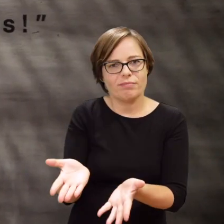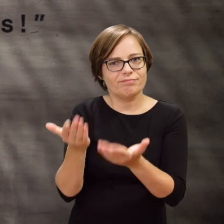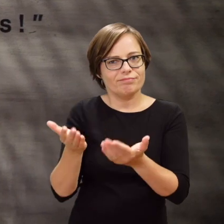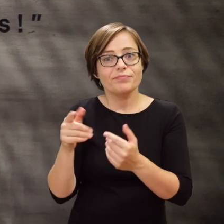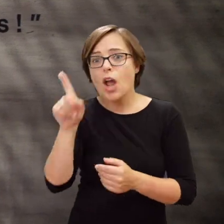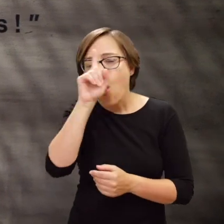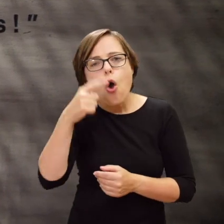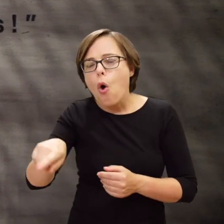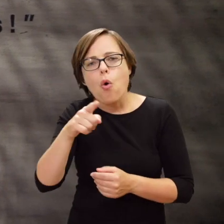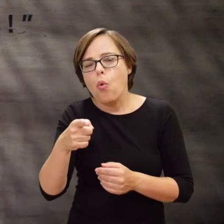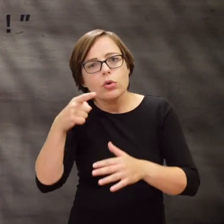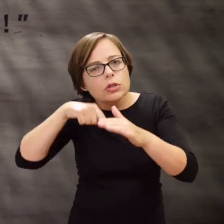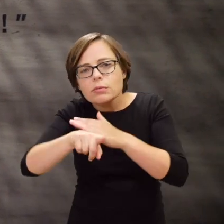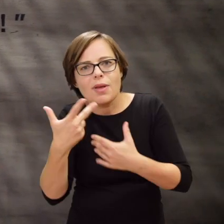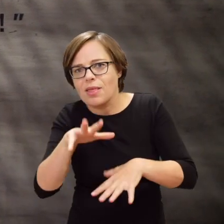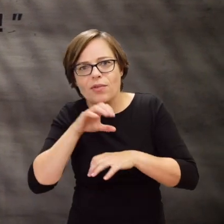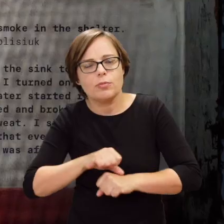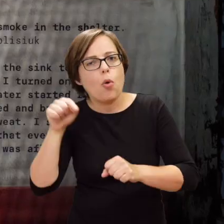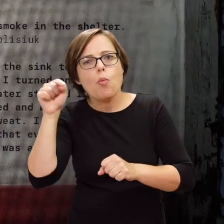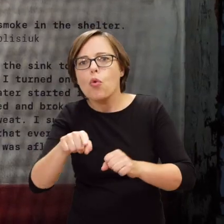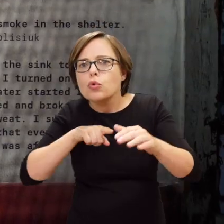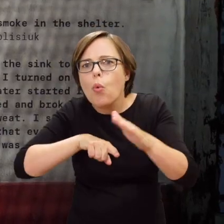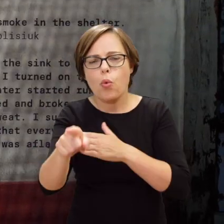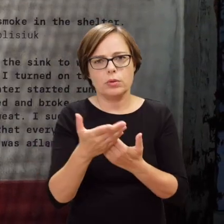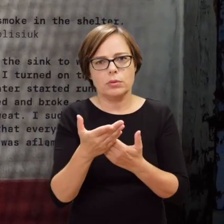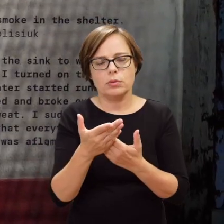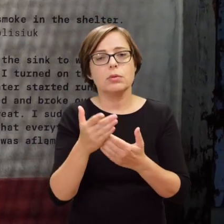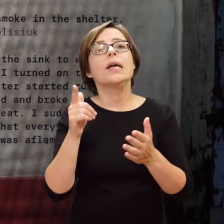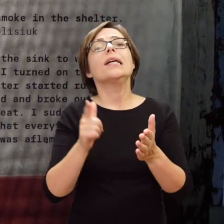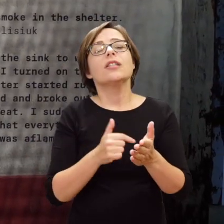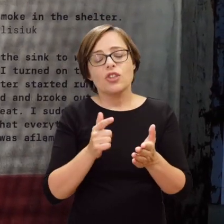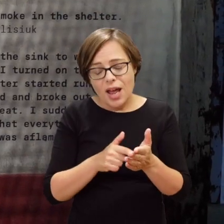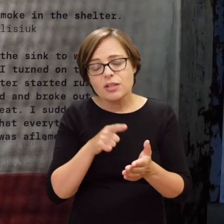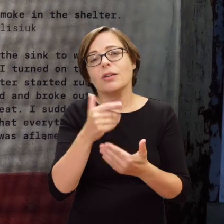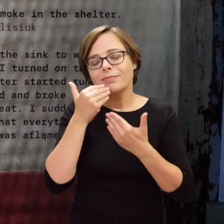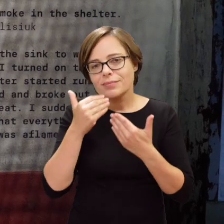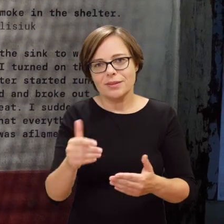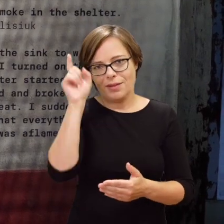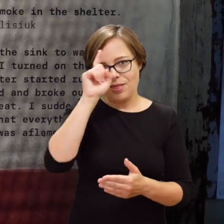People could not stand the heat inside the bunkers, they had to run away. Often, Germans discovered the hideouts.